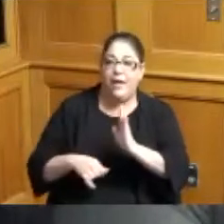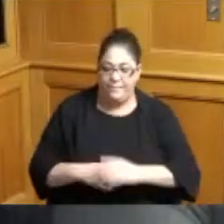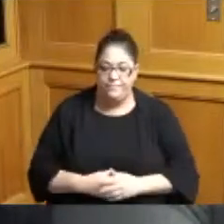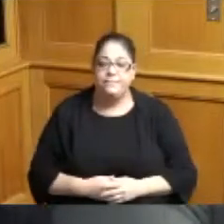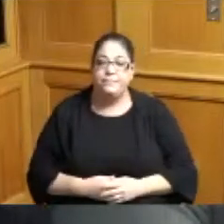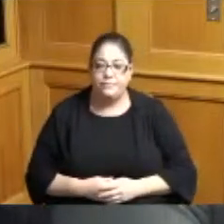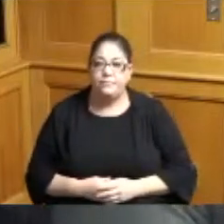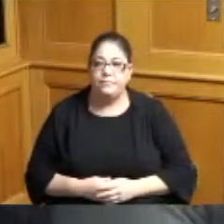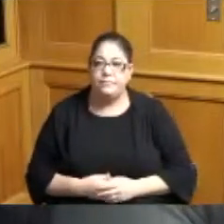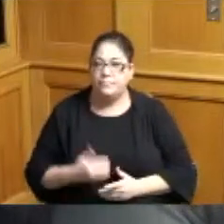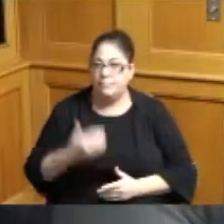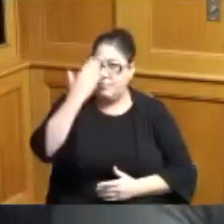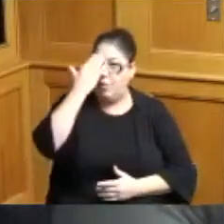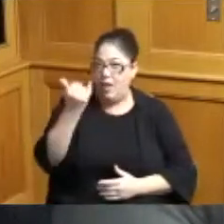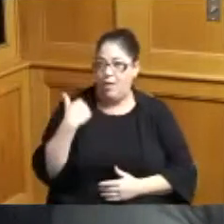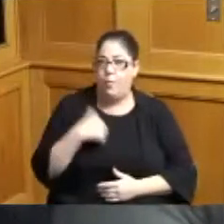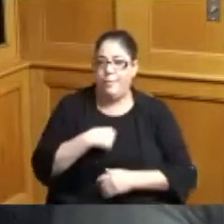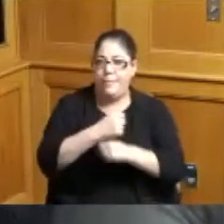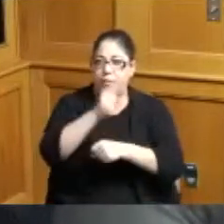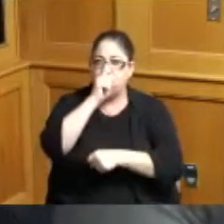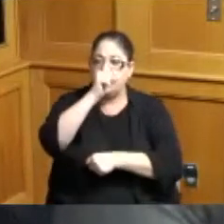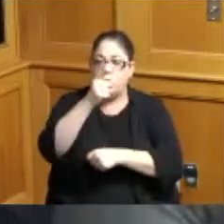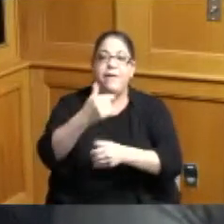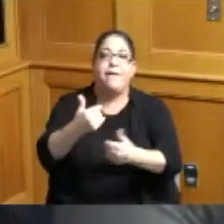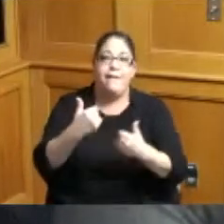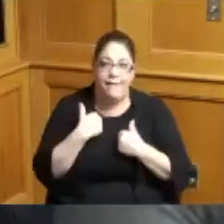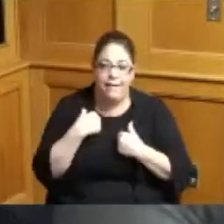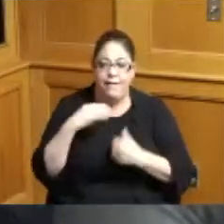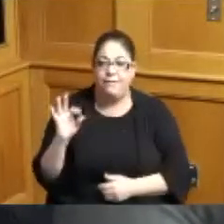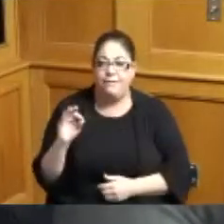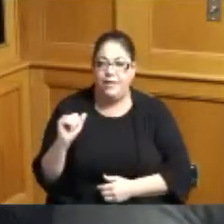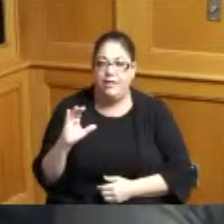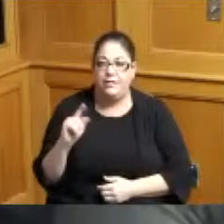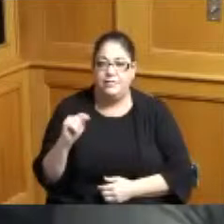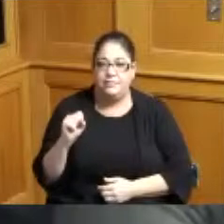so that we can make sure we have the facts so again I want to thank the workers that